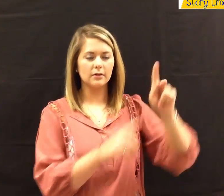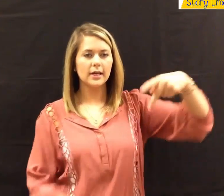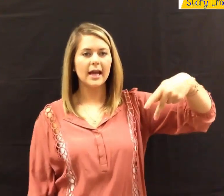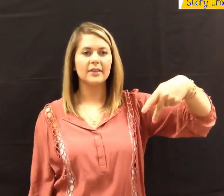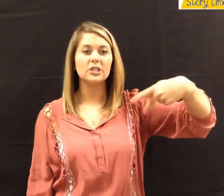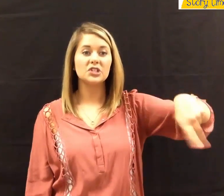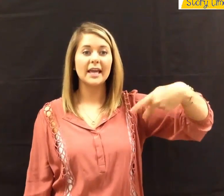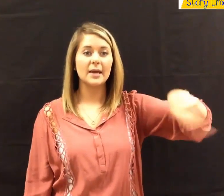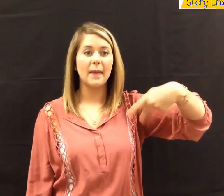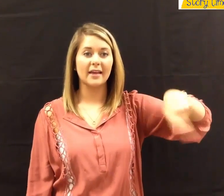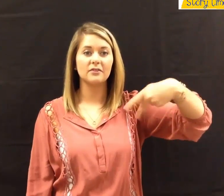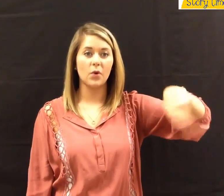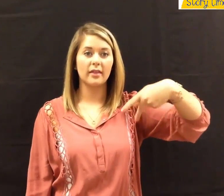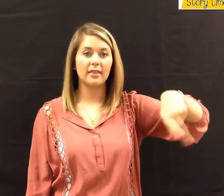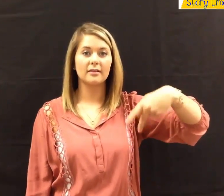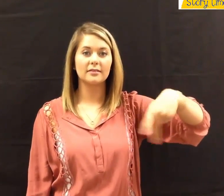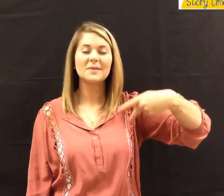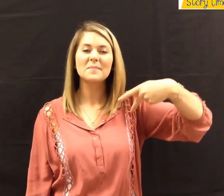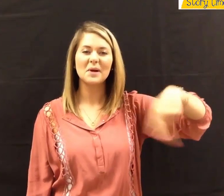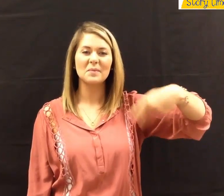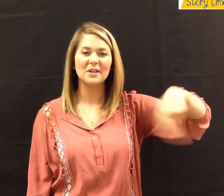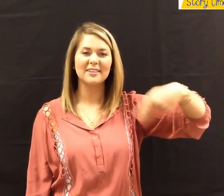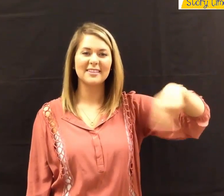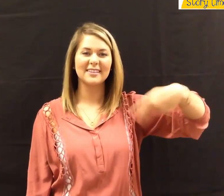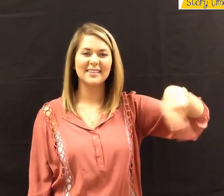Then you shake it back and forth. "Purple."